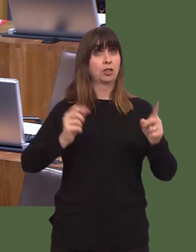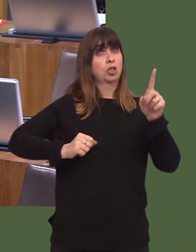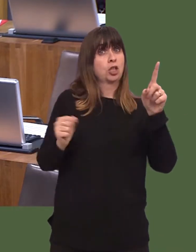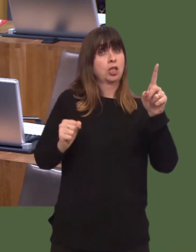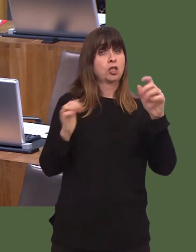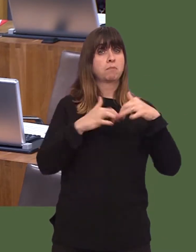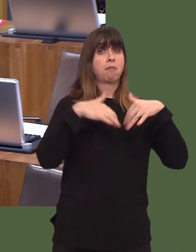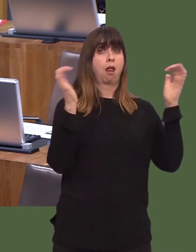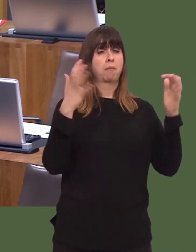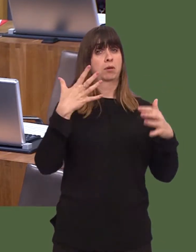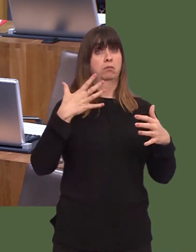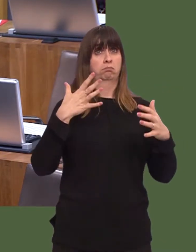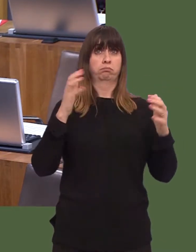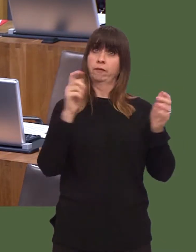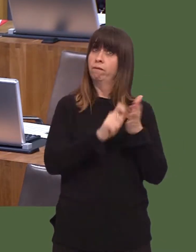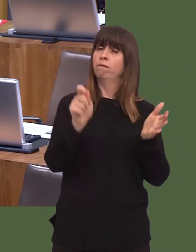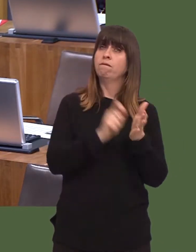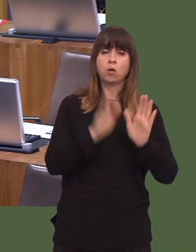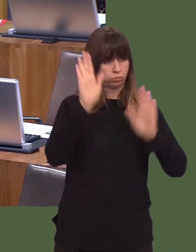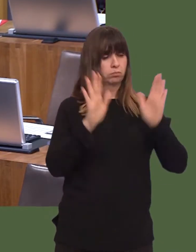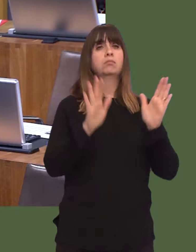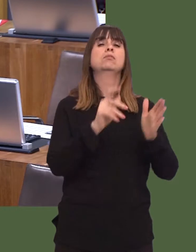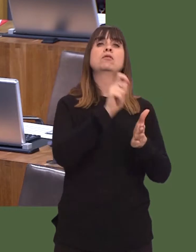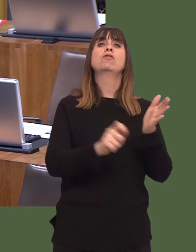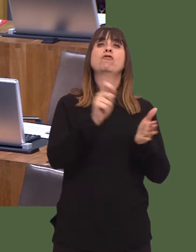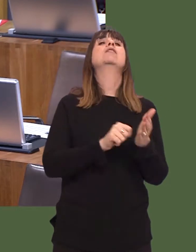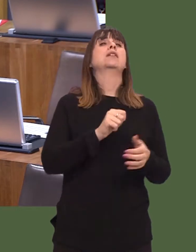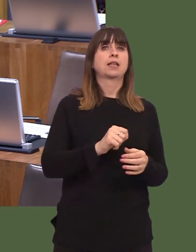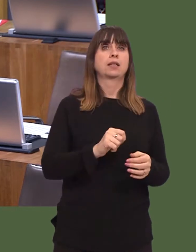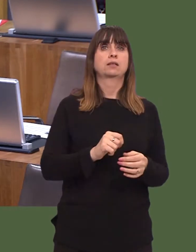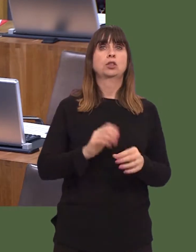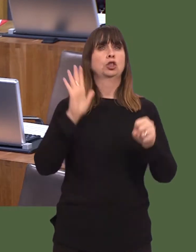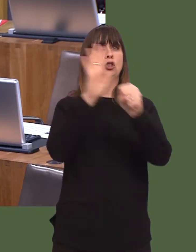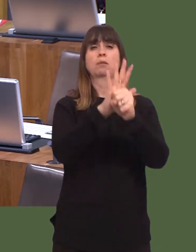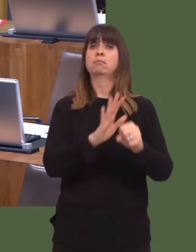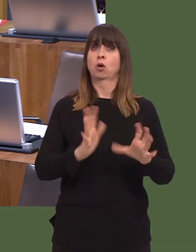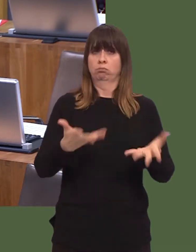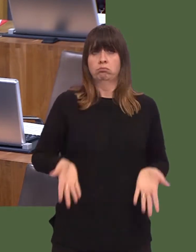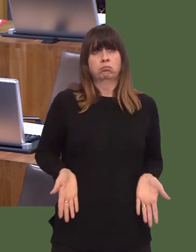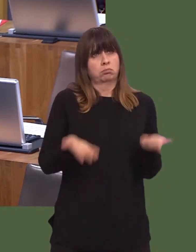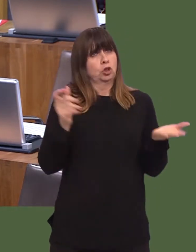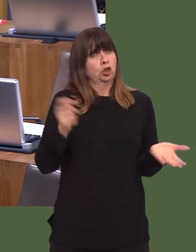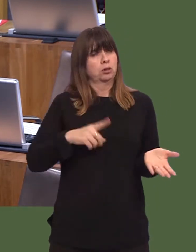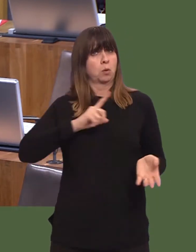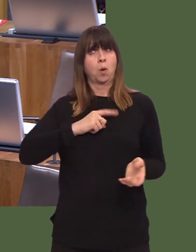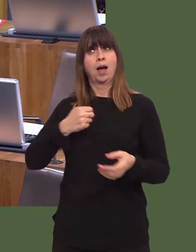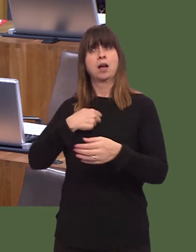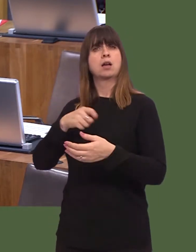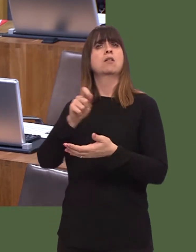a referendum, the UK Government should not stand in the way of the Scottish Parliament, any more than the European Commission or Parliament should have stood in the way of the UK holding